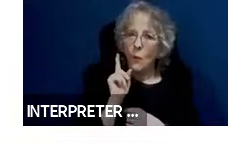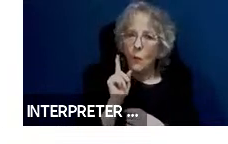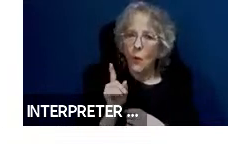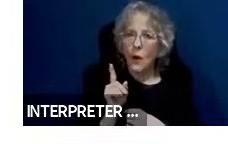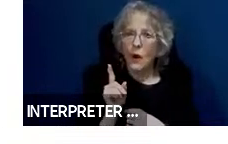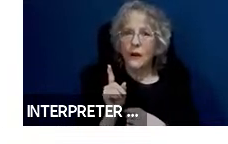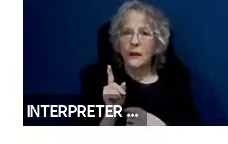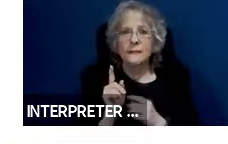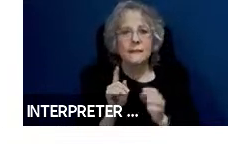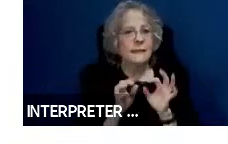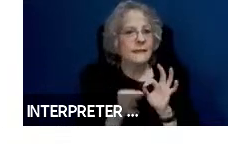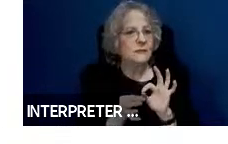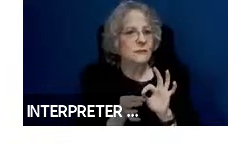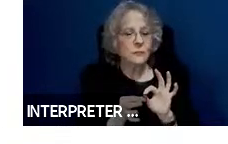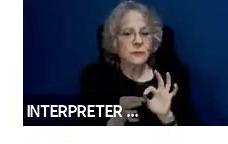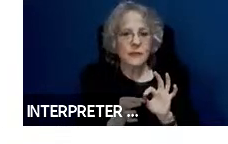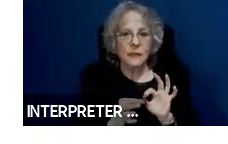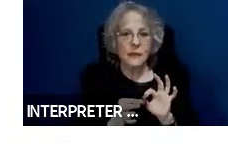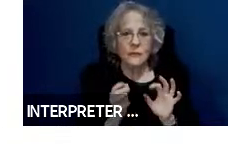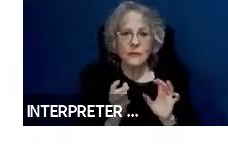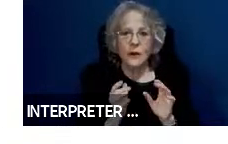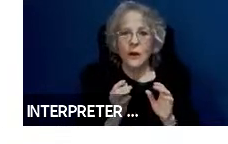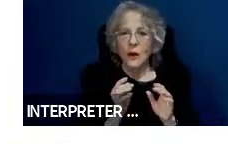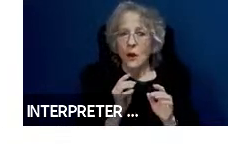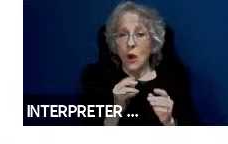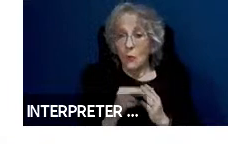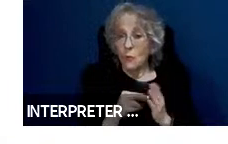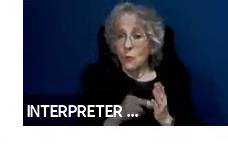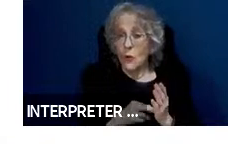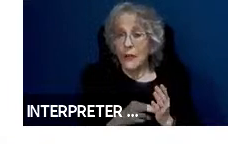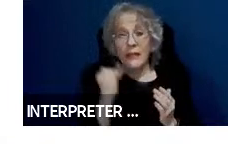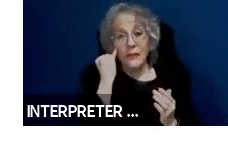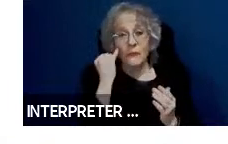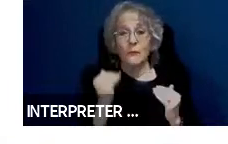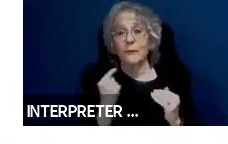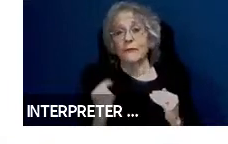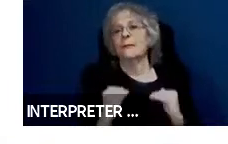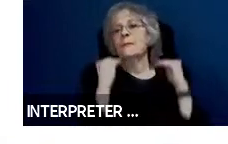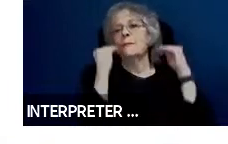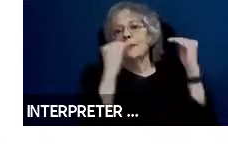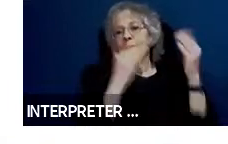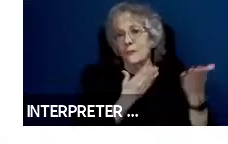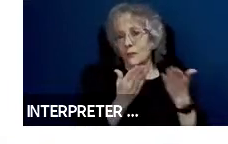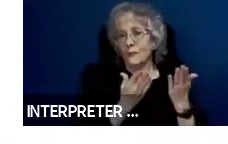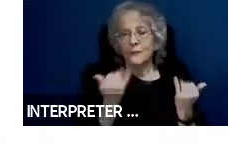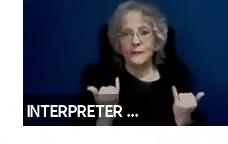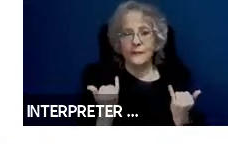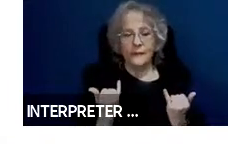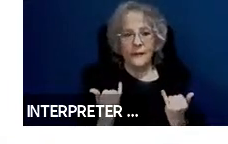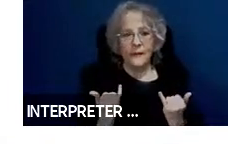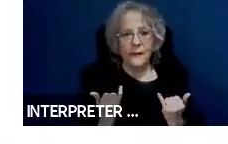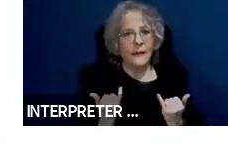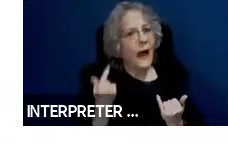ruling whether something is an advance service or not. To date I believe that's been successful